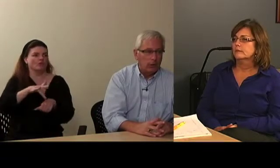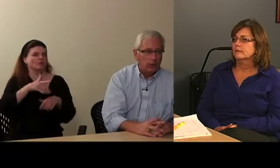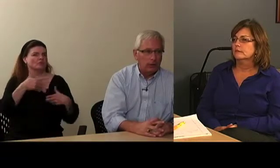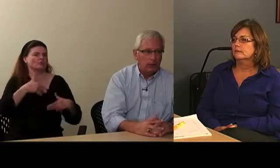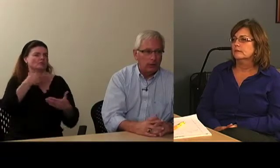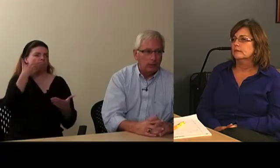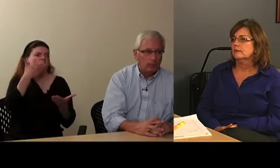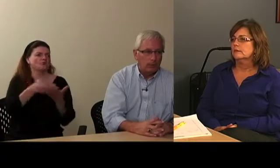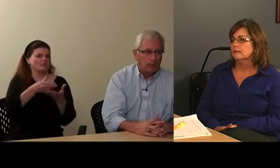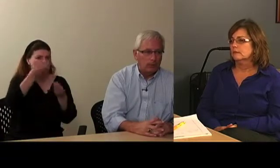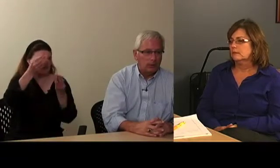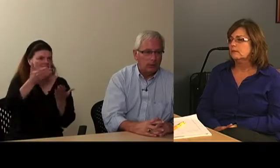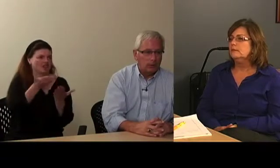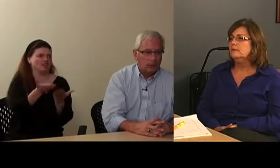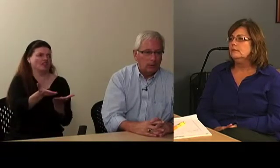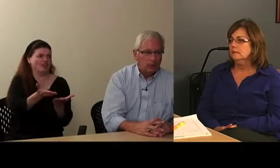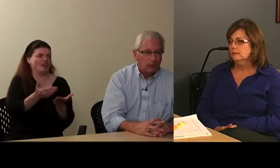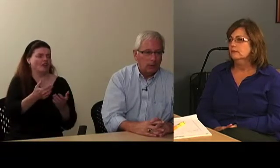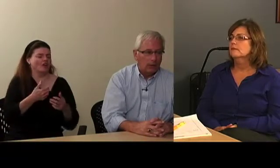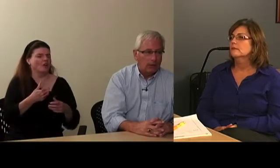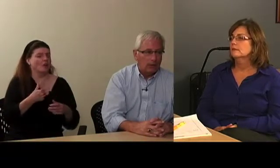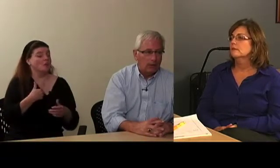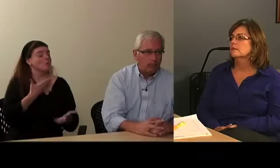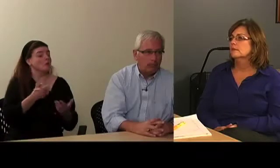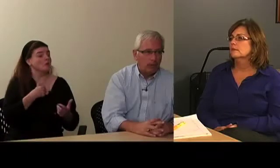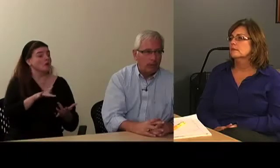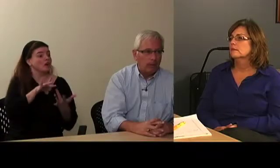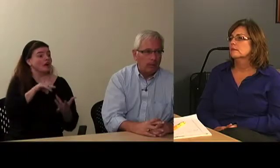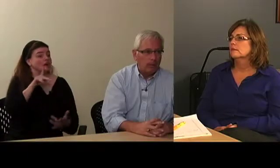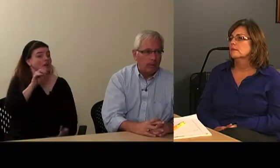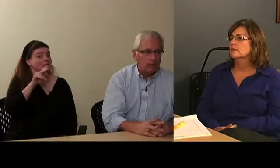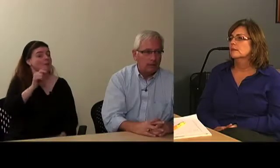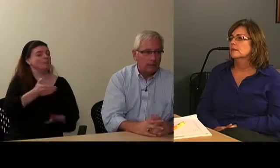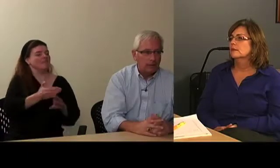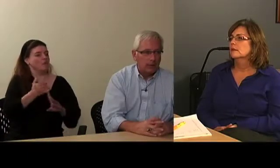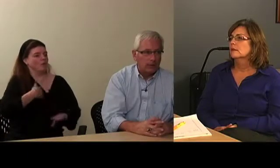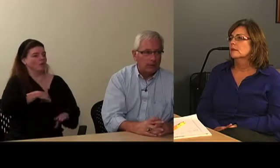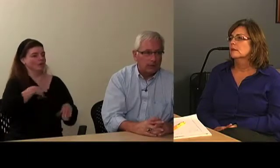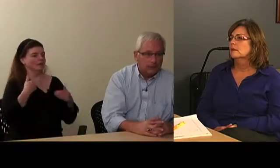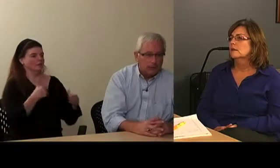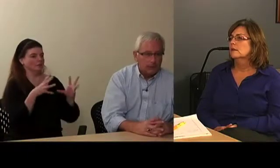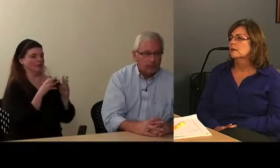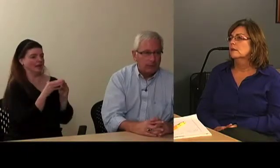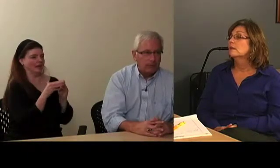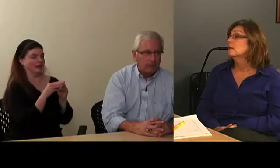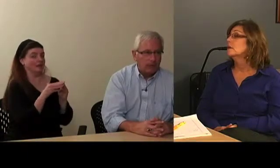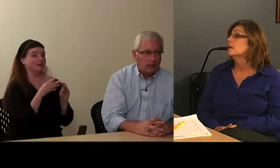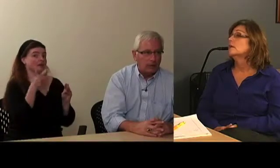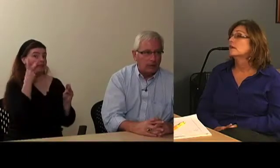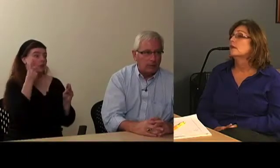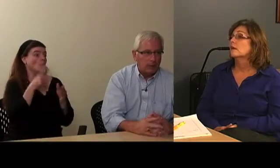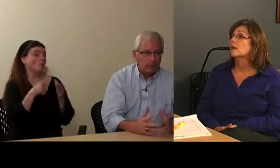and we can probably contact them before our meeting and see what they could provide to us.